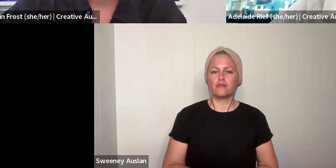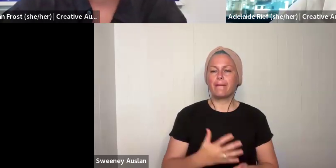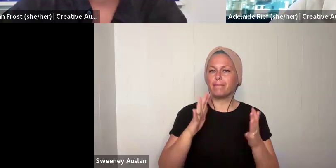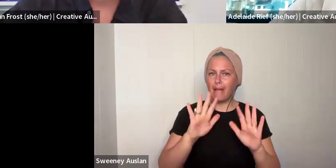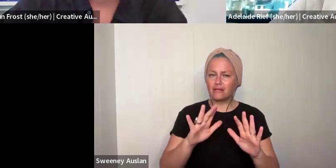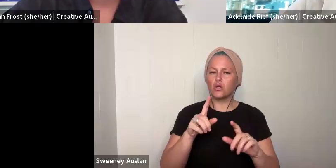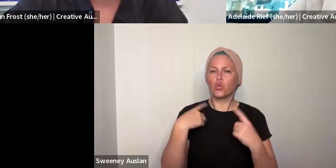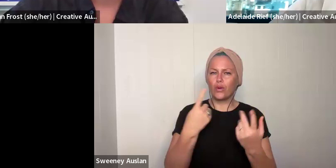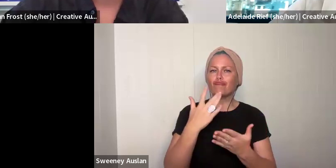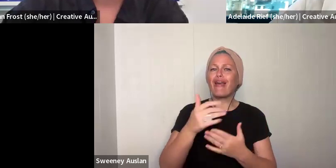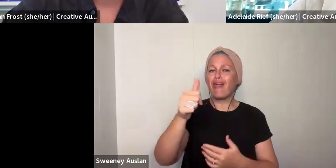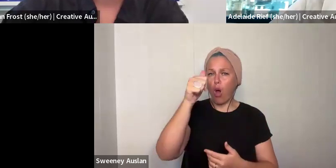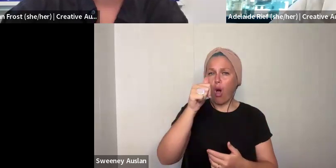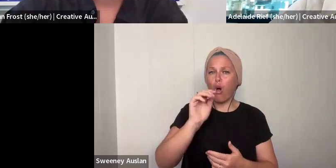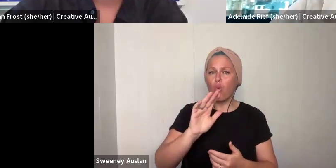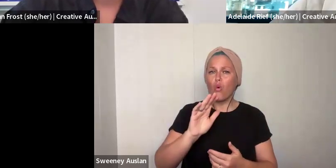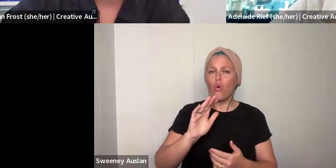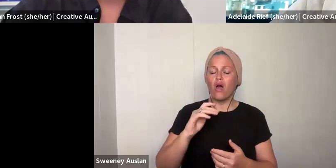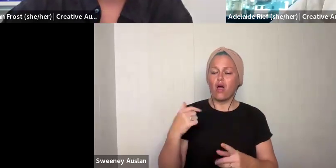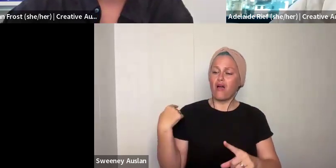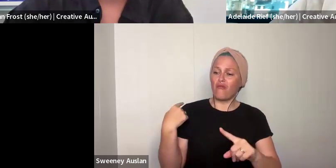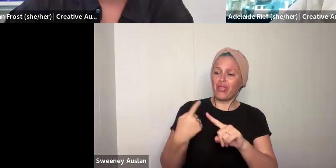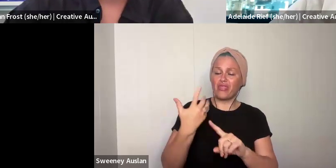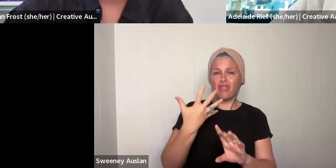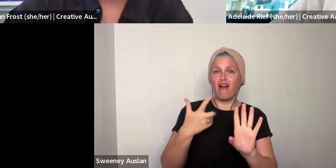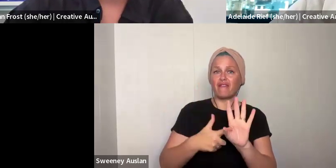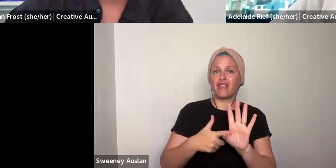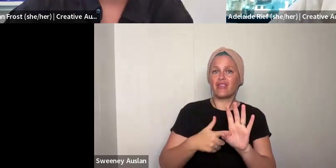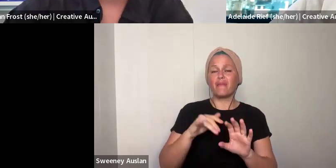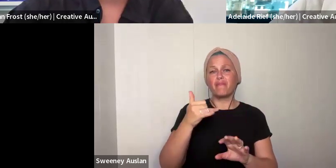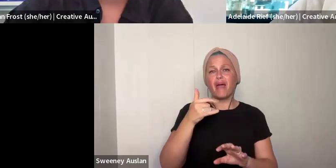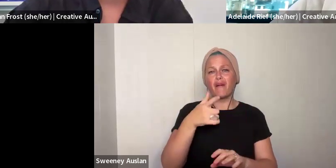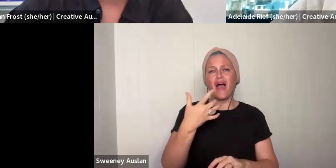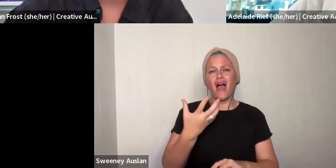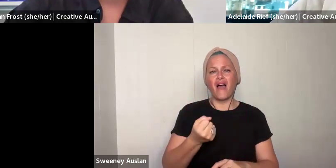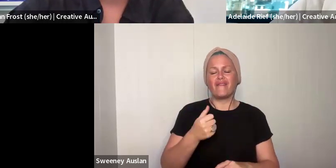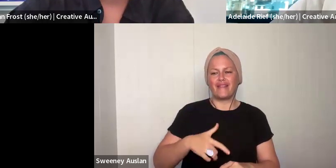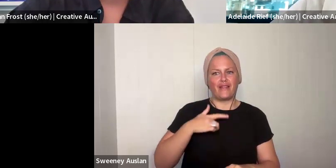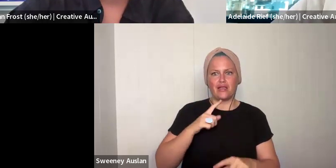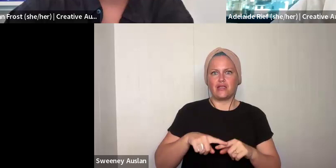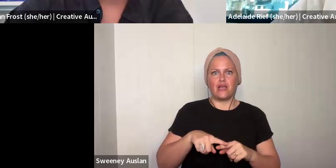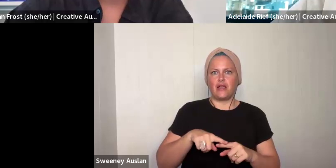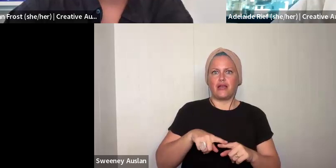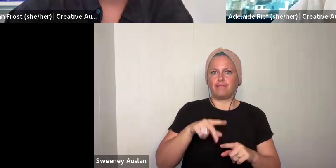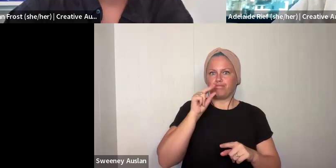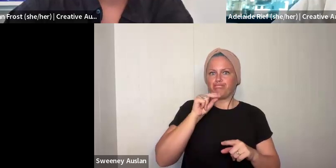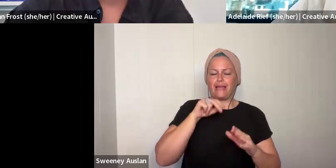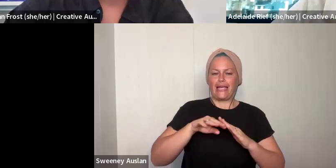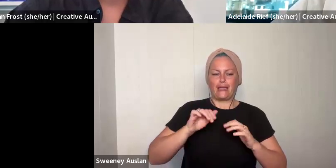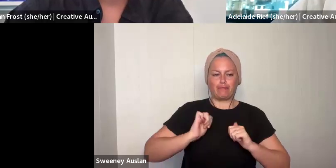good demonstration of that. But we really know that across that five years,